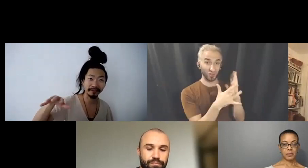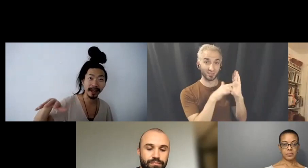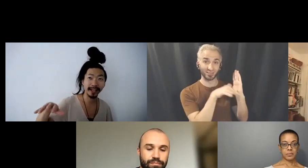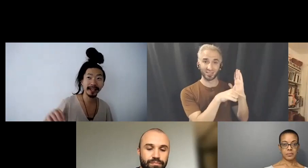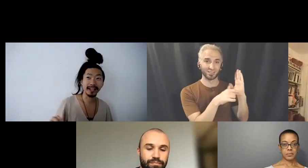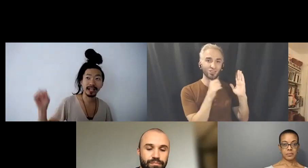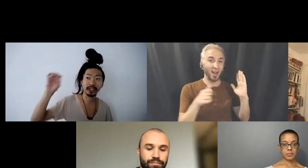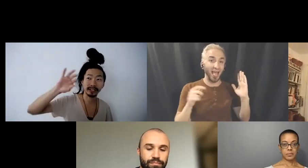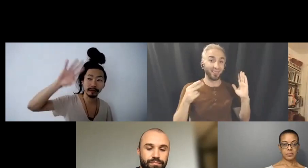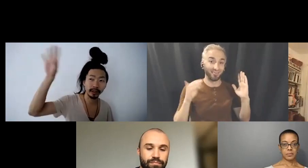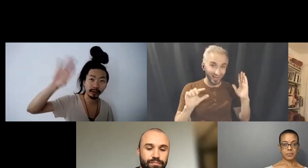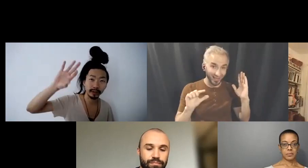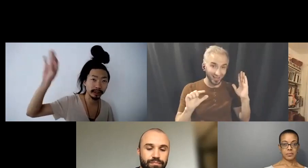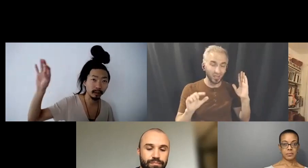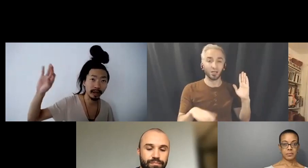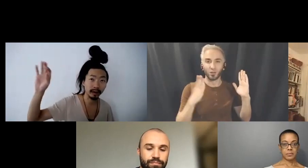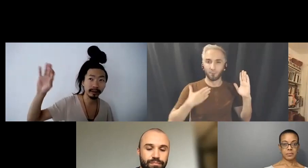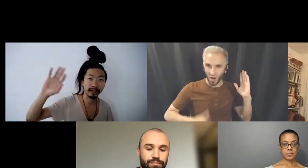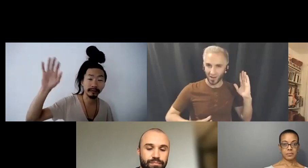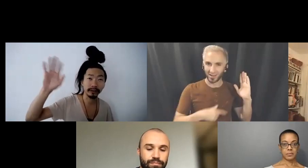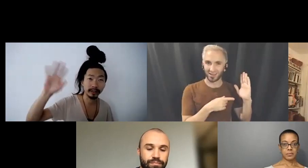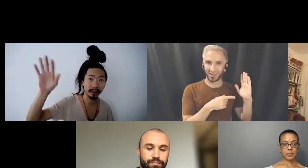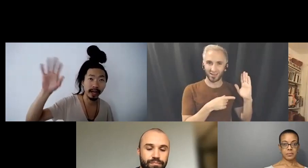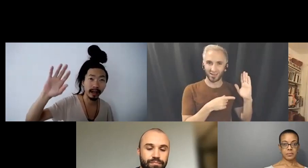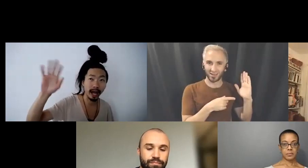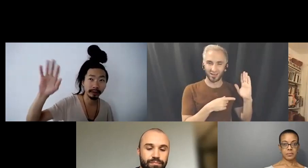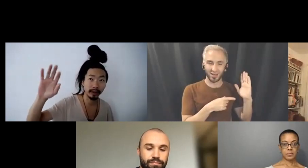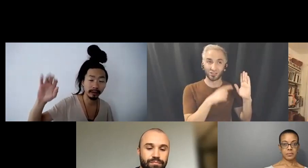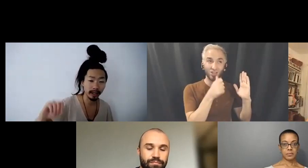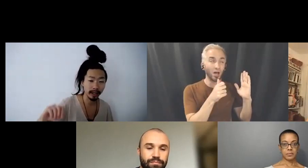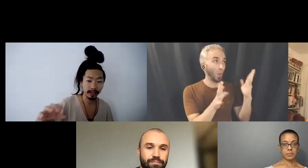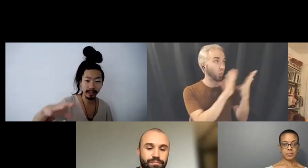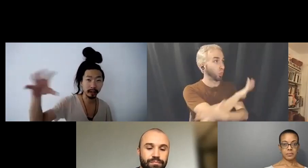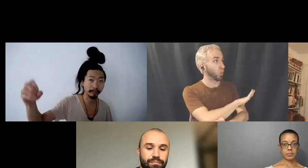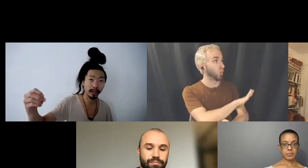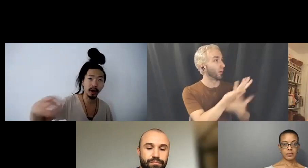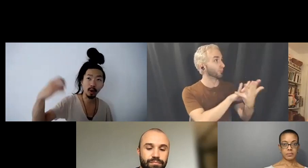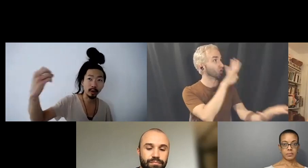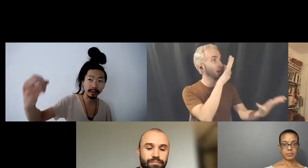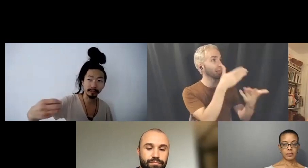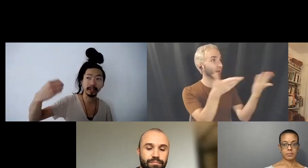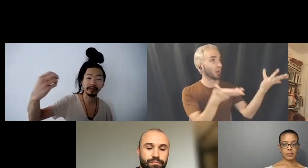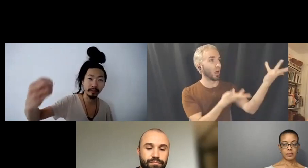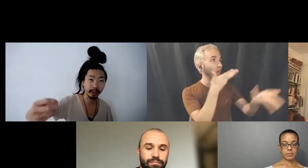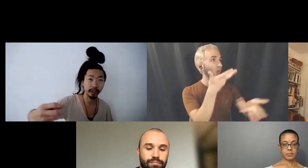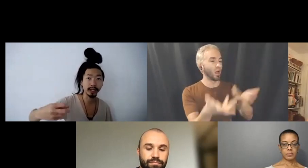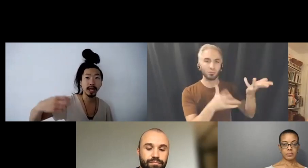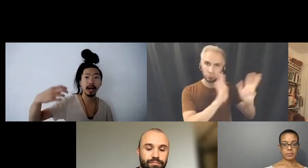they're not just virtually somewhere else that's invisible and abstract, right? It's actually a body holding some kind of information